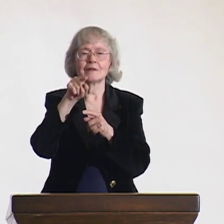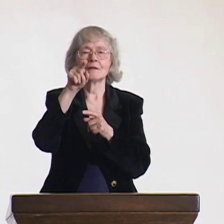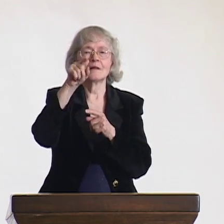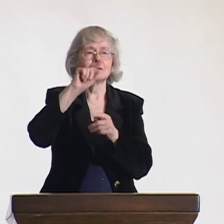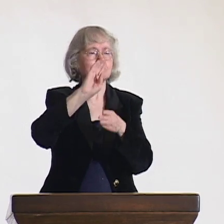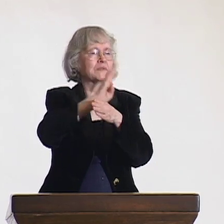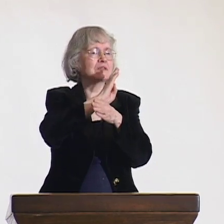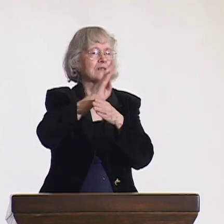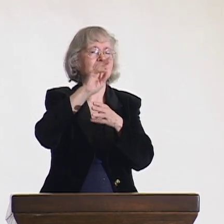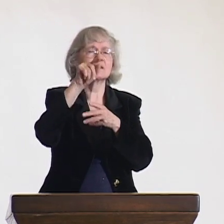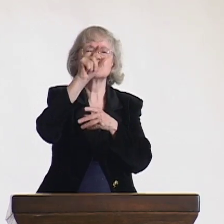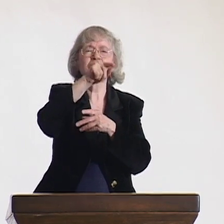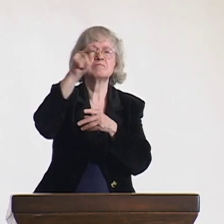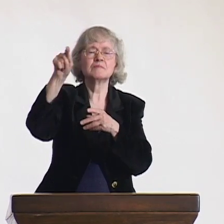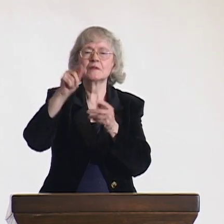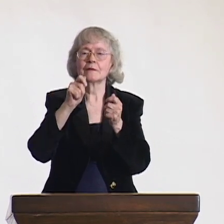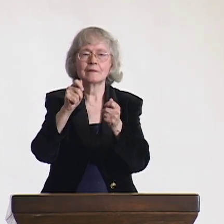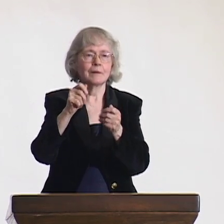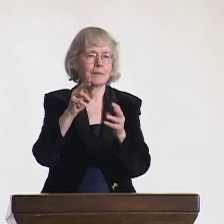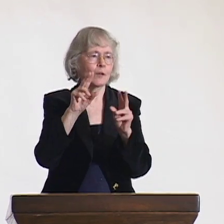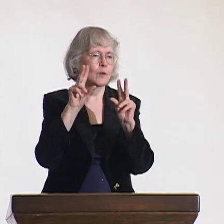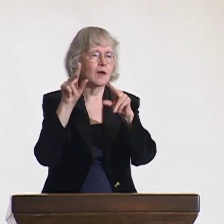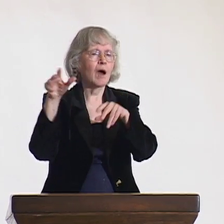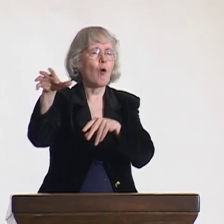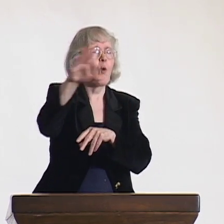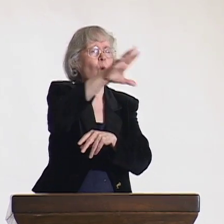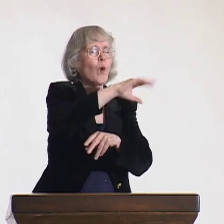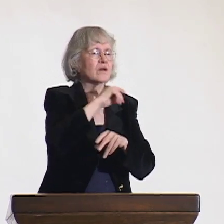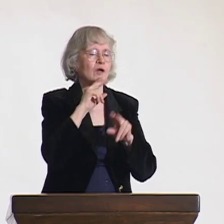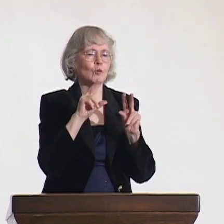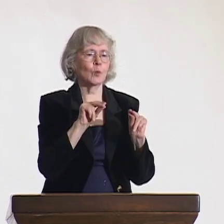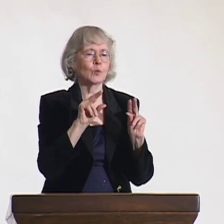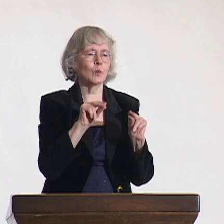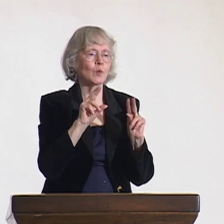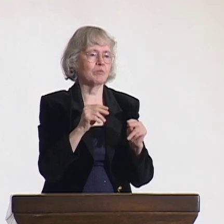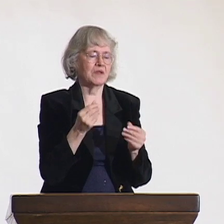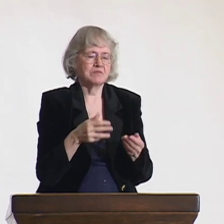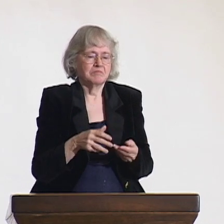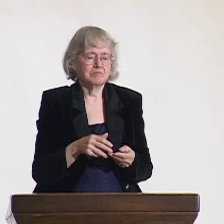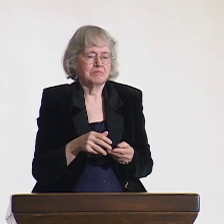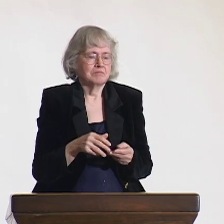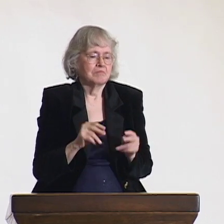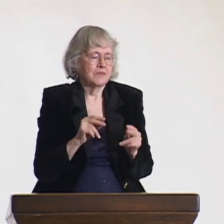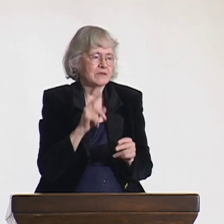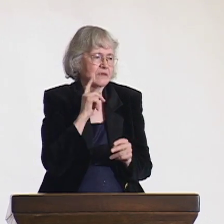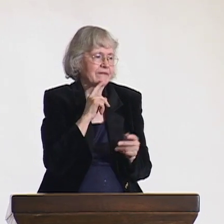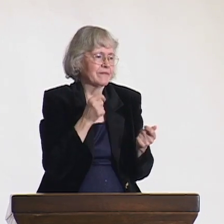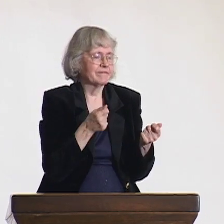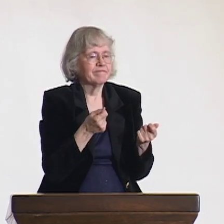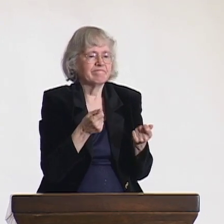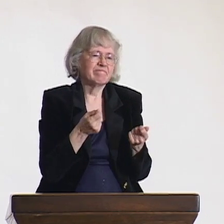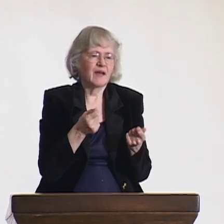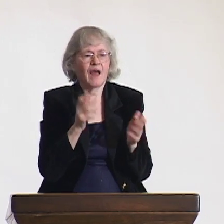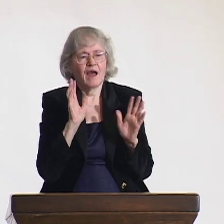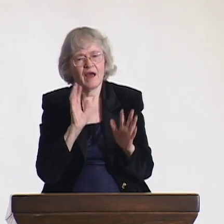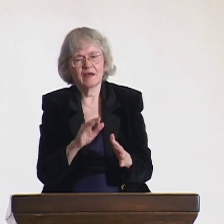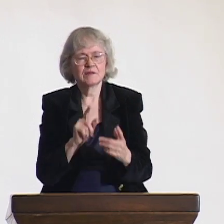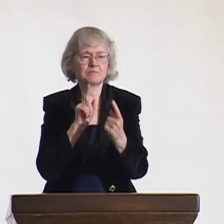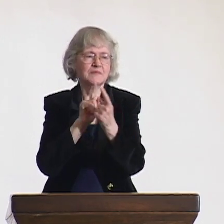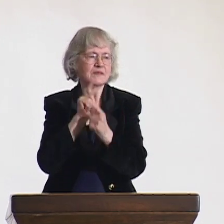He asked many businesses for their financial support and was denied at every turn that he took.